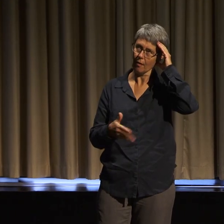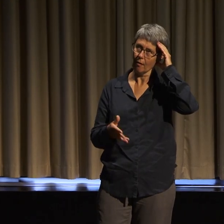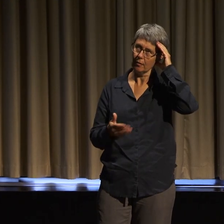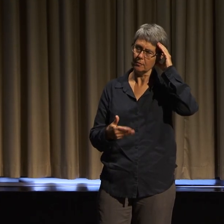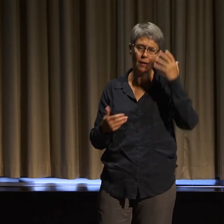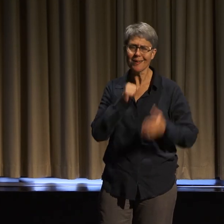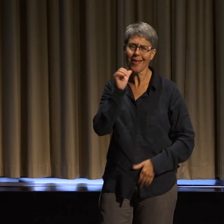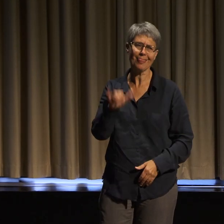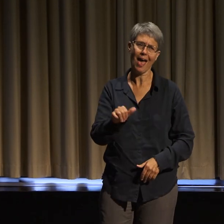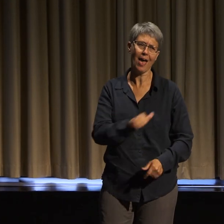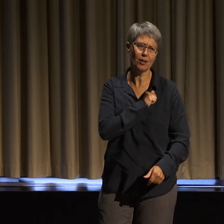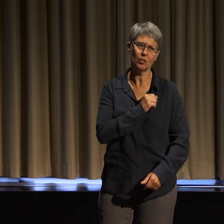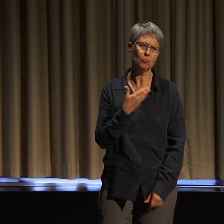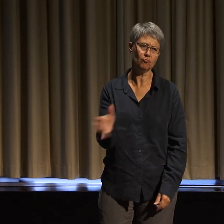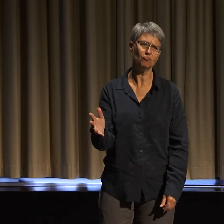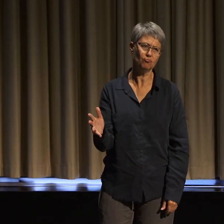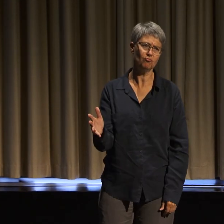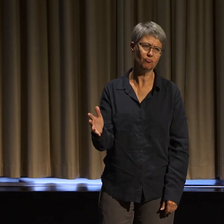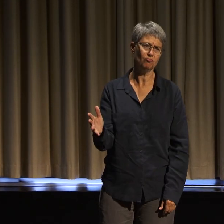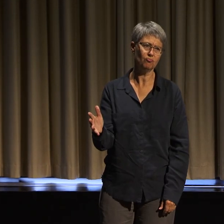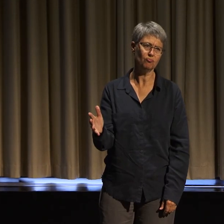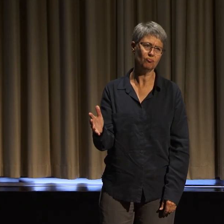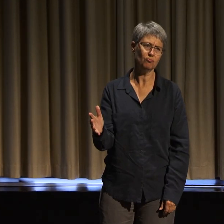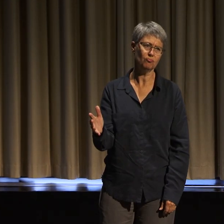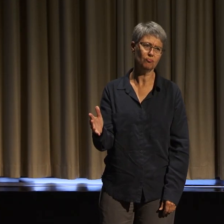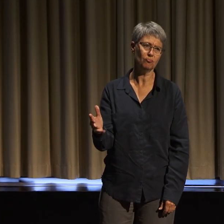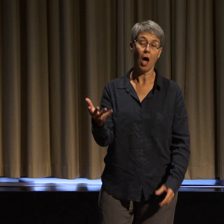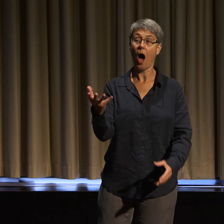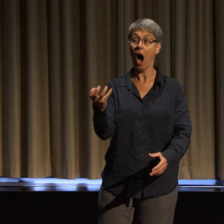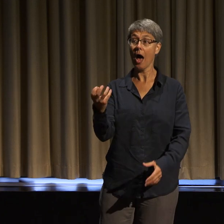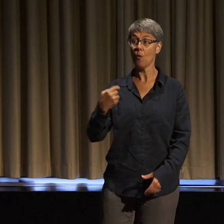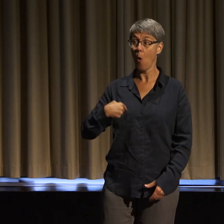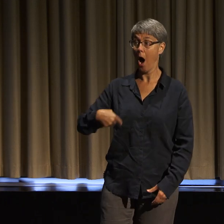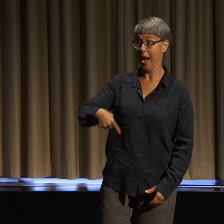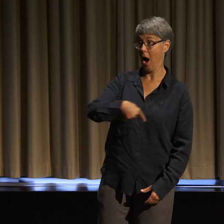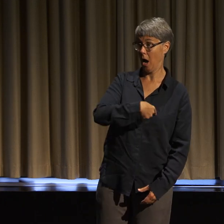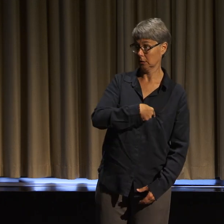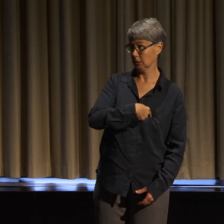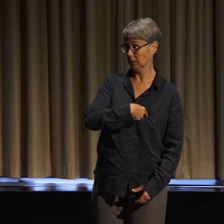And I want this for us, and I want this from us.